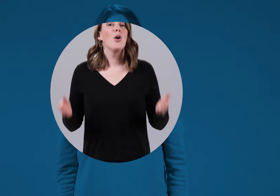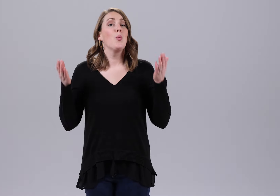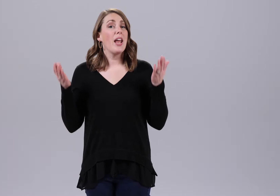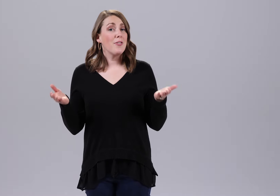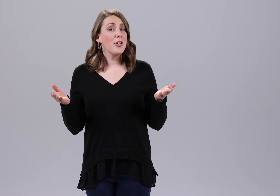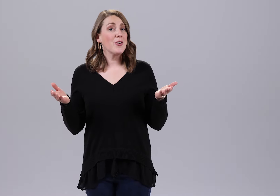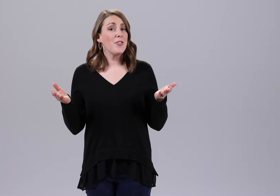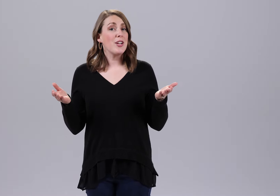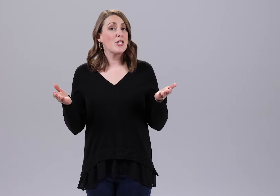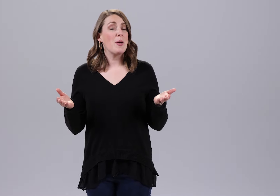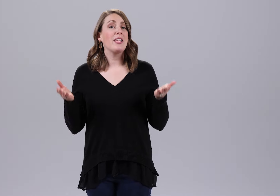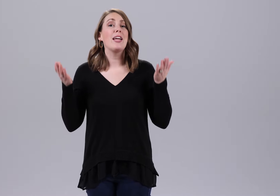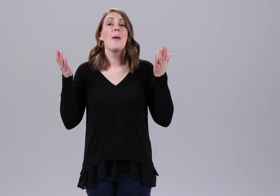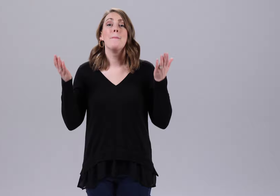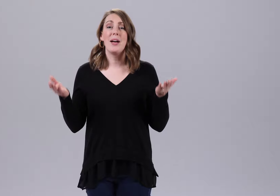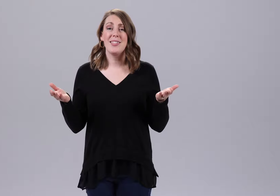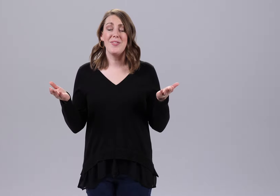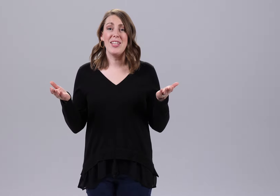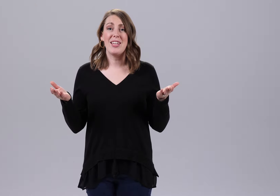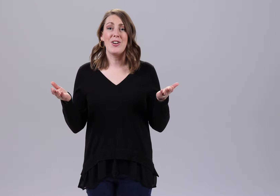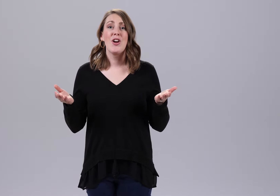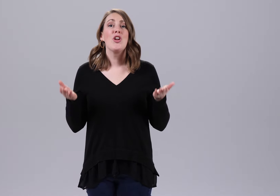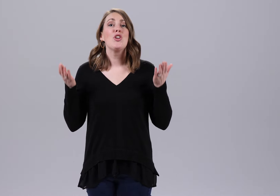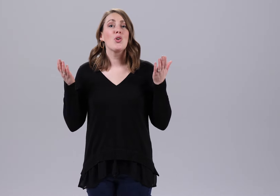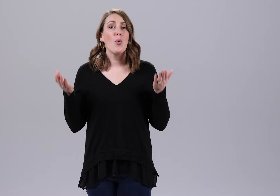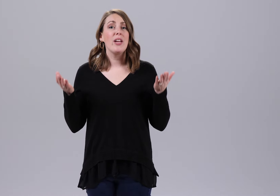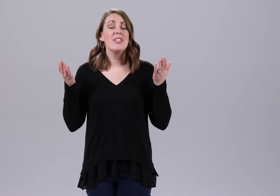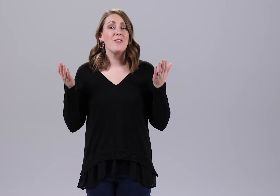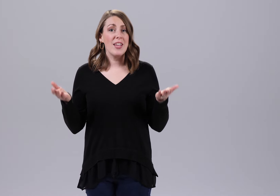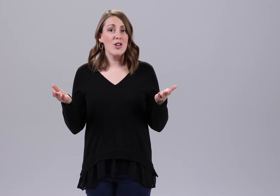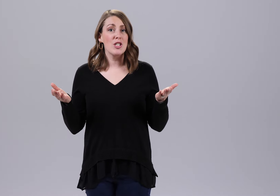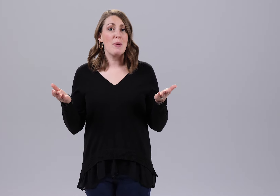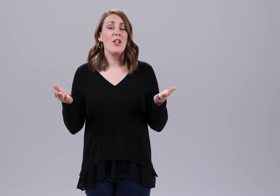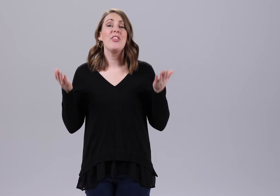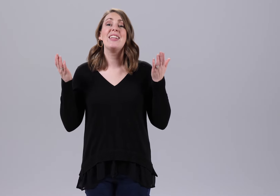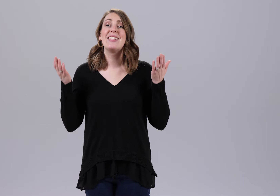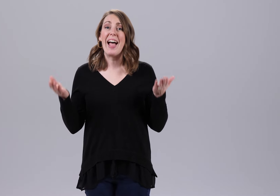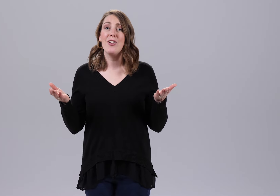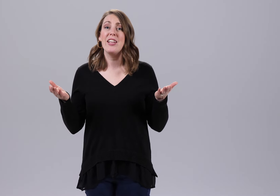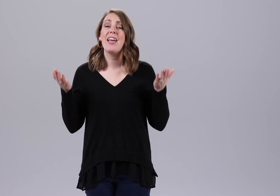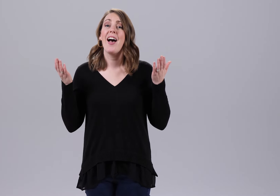Whenever you're fingerspelling months of the year, you're going to fingerspell the entirety